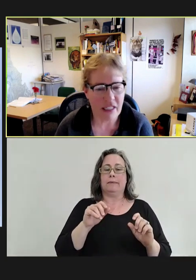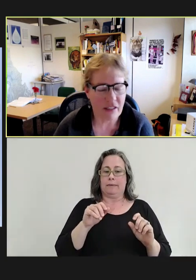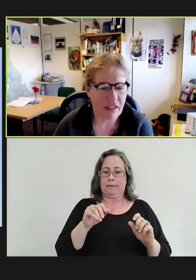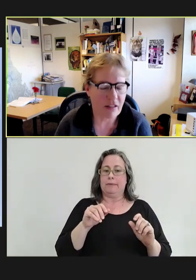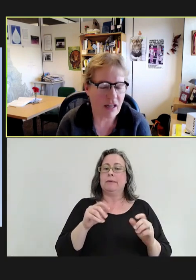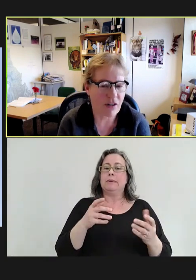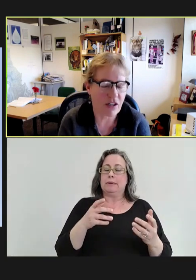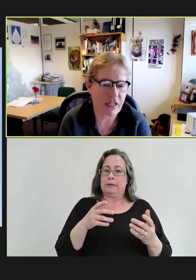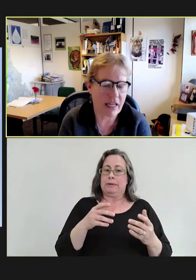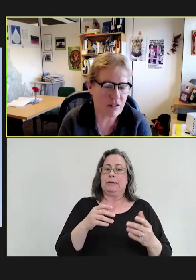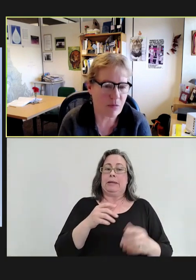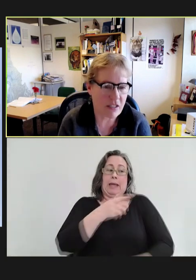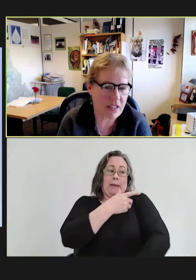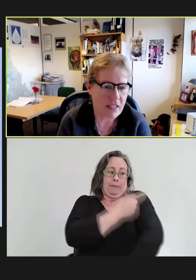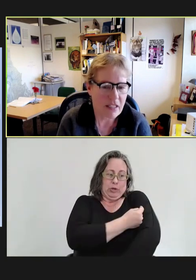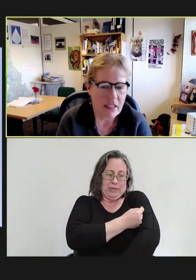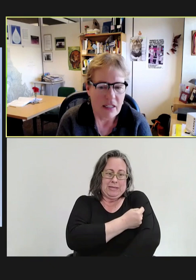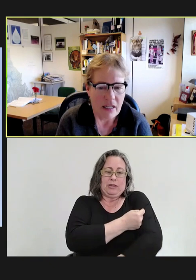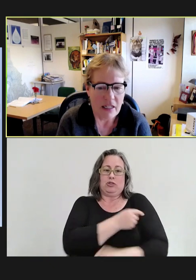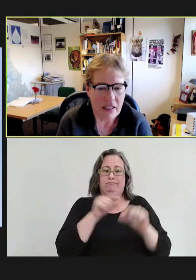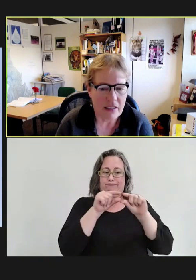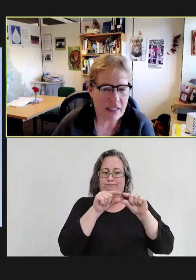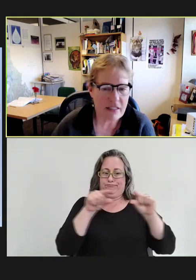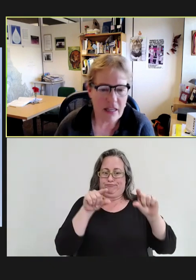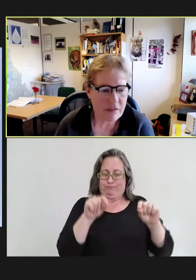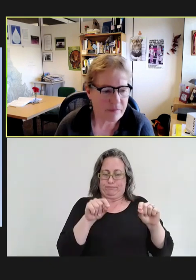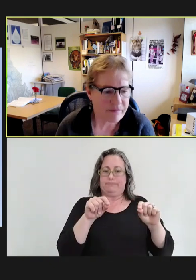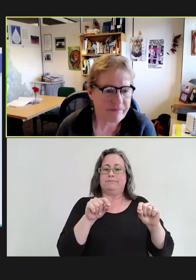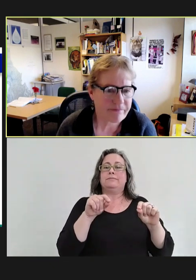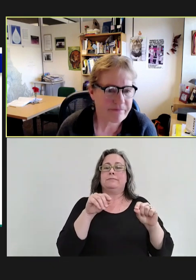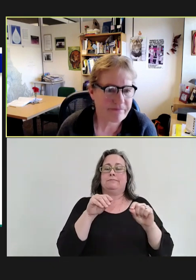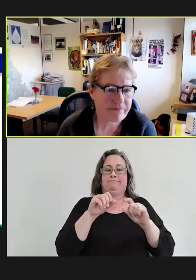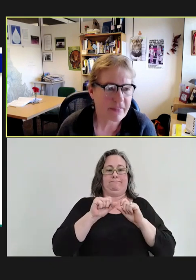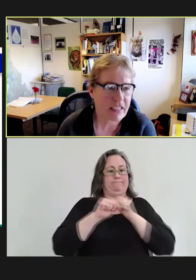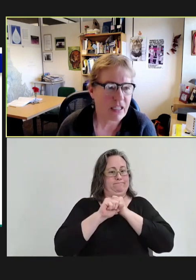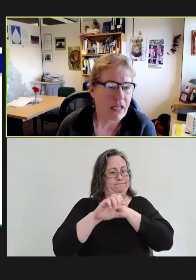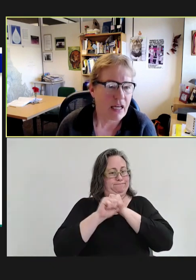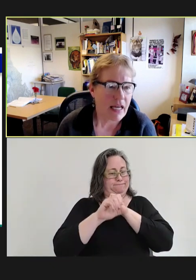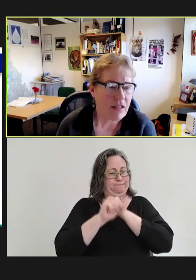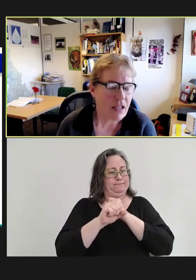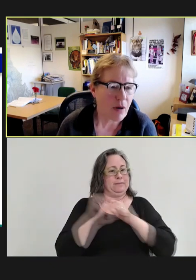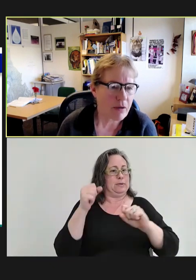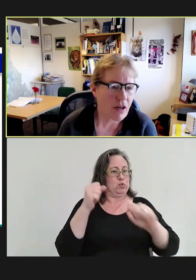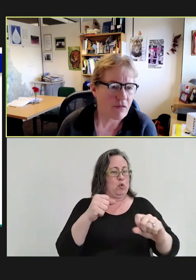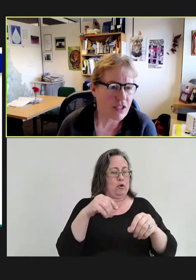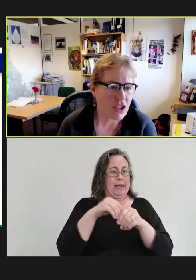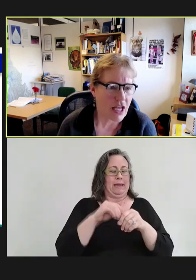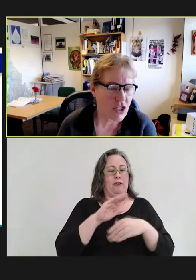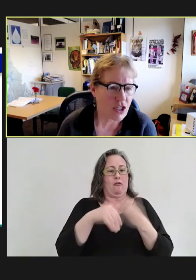in a lot of our announcements. Next slide. And then the public health investigation,